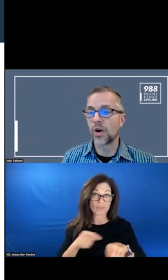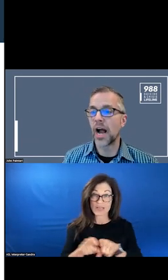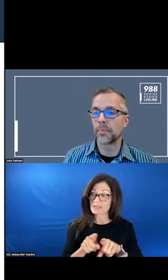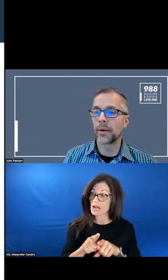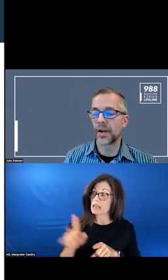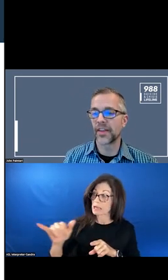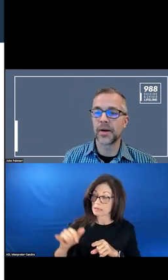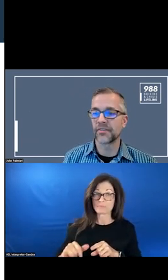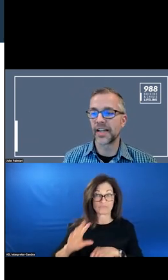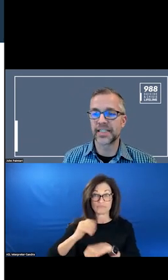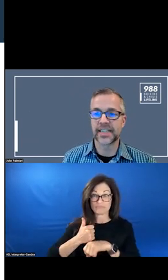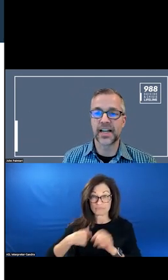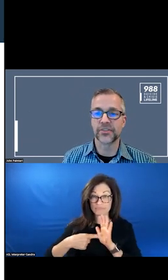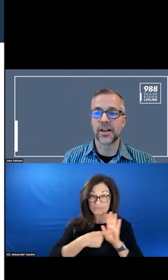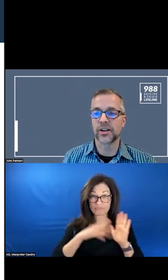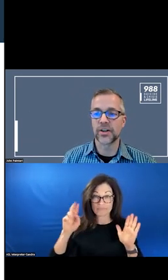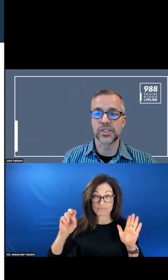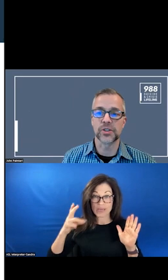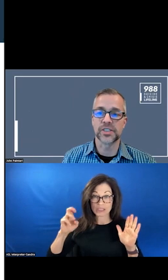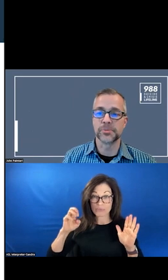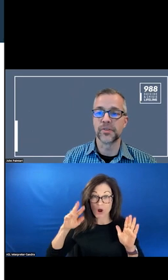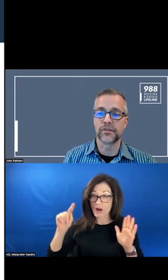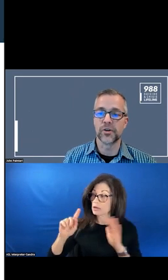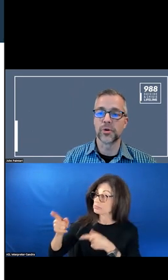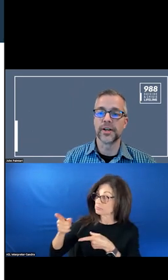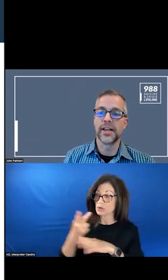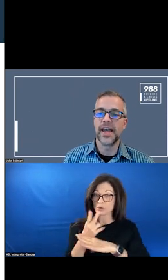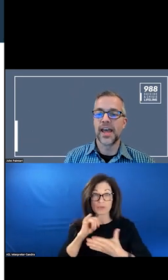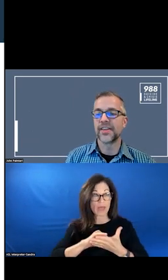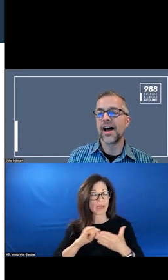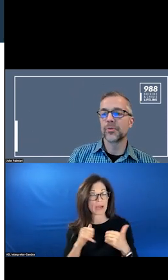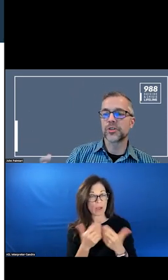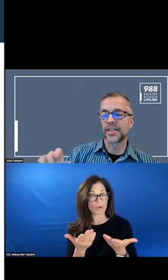FOR FINANCING CRISIS SERVICES GOING ON FORWARD AND HOW DO WE